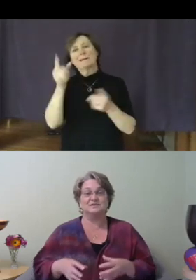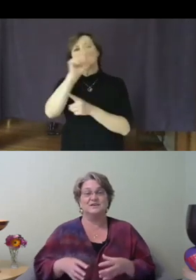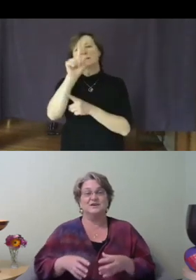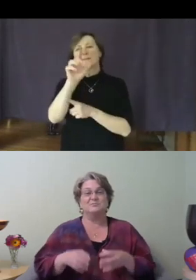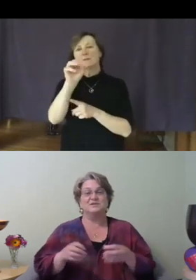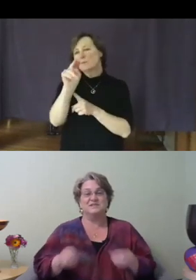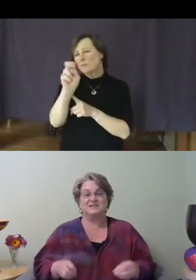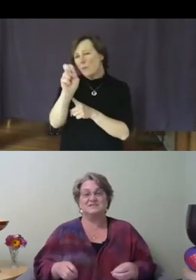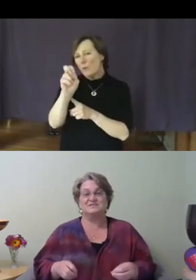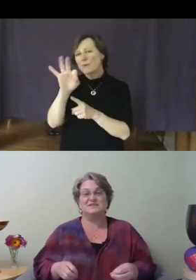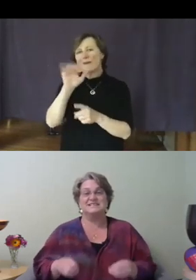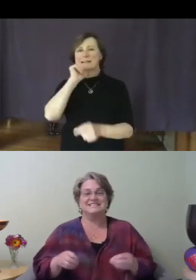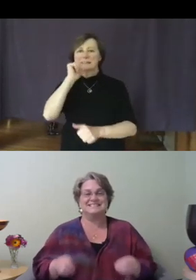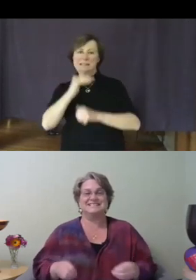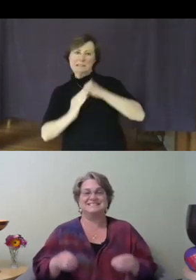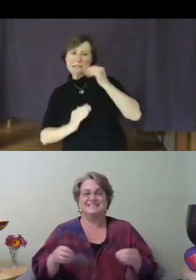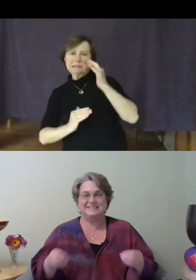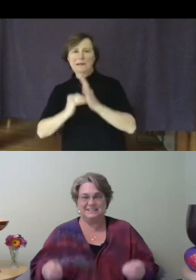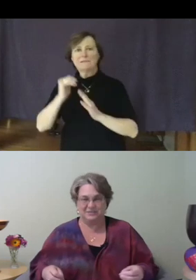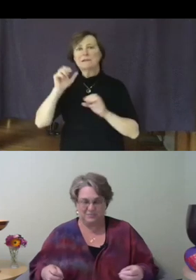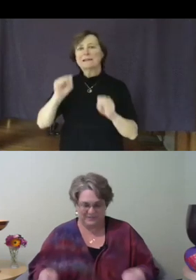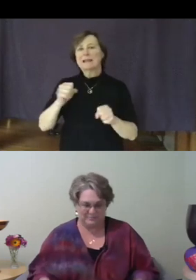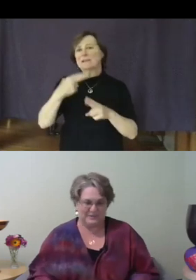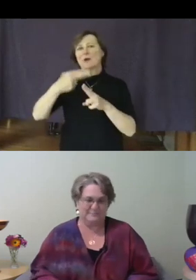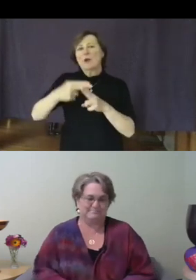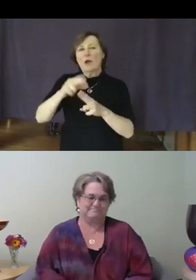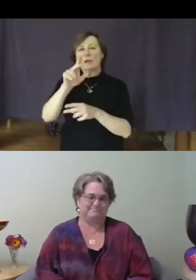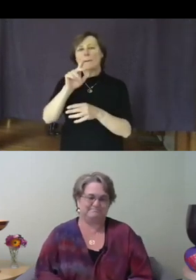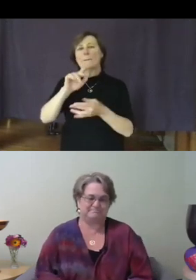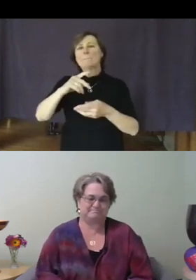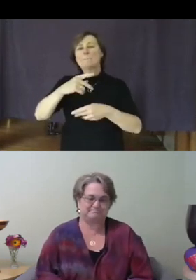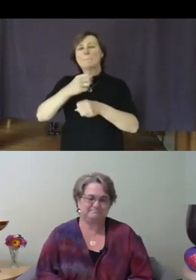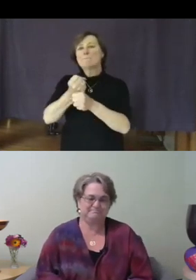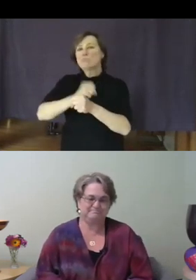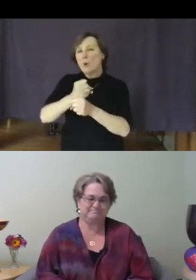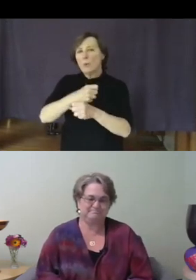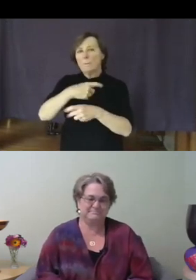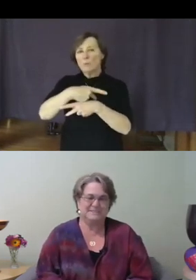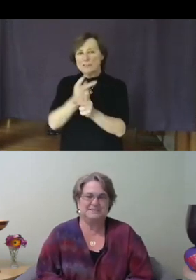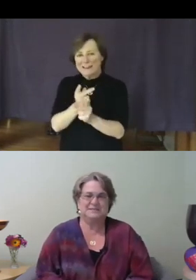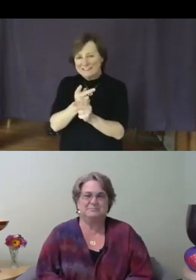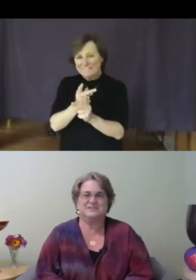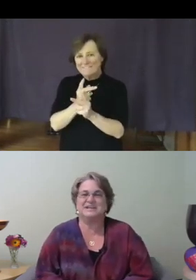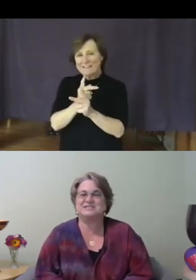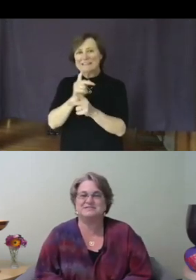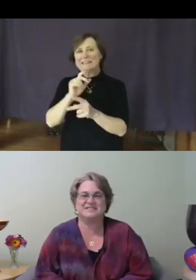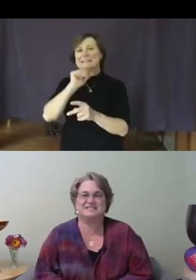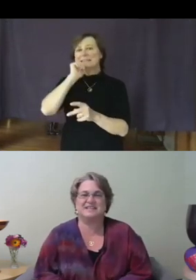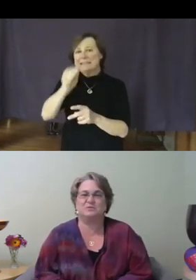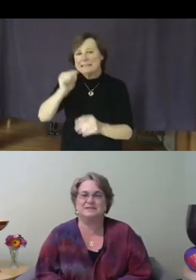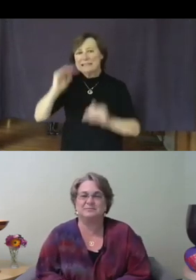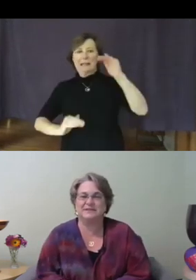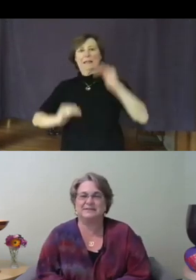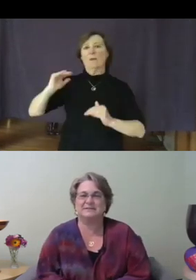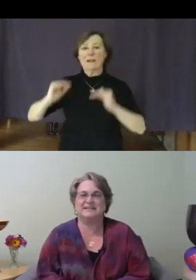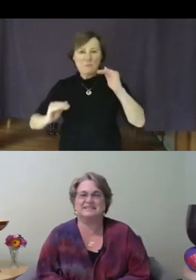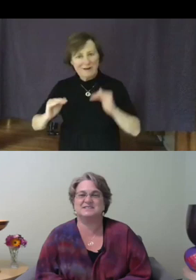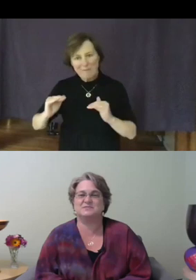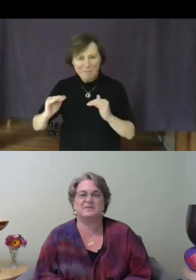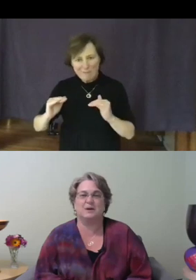Productive Disequilibrium. Productive Disequilibrium can exist within our